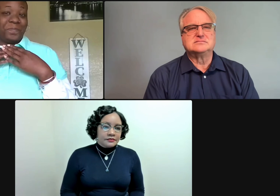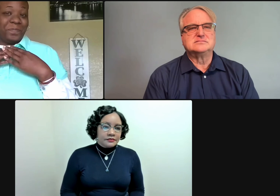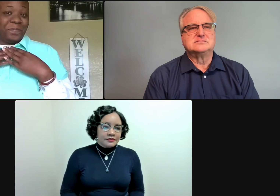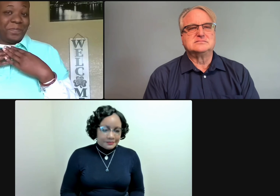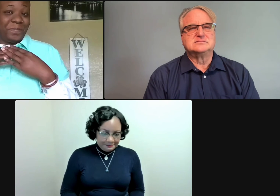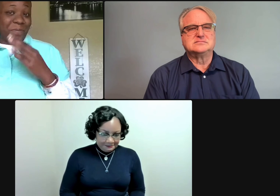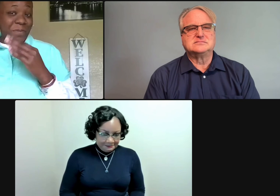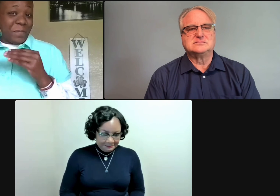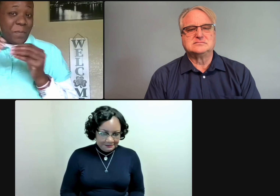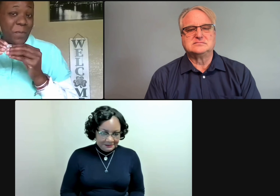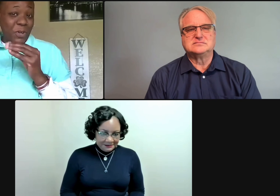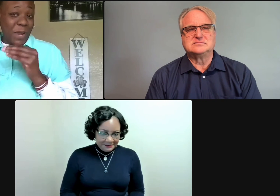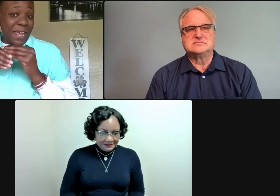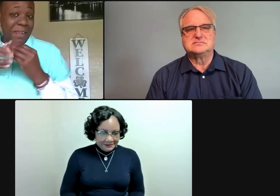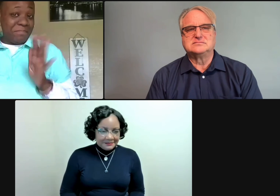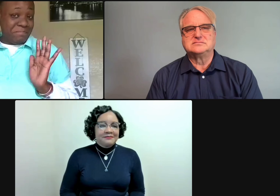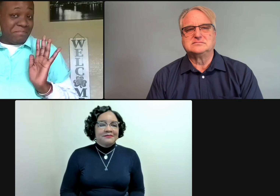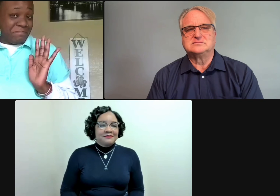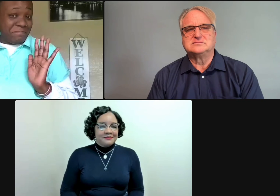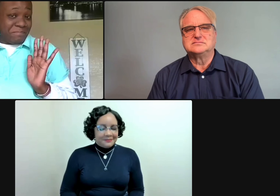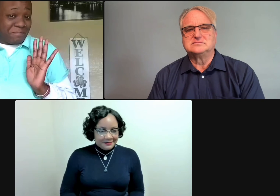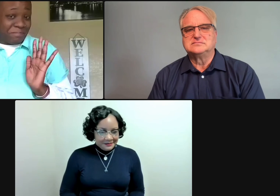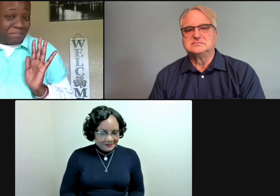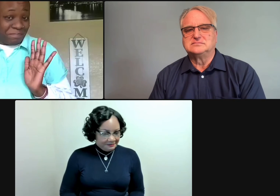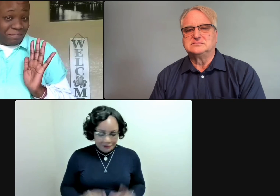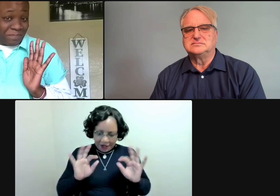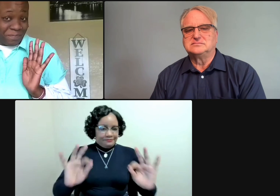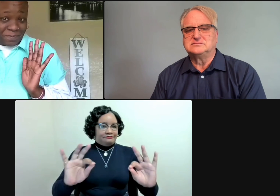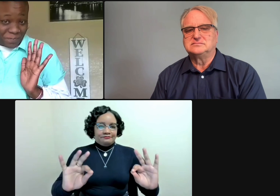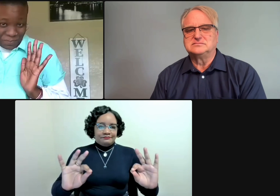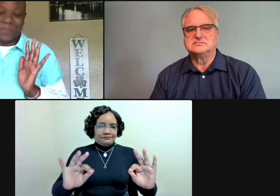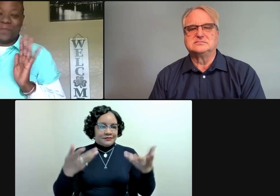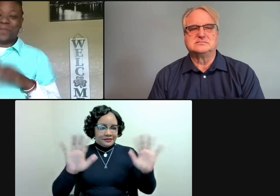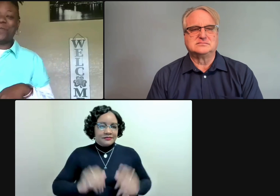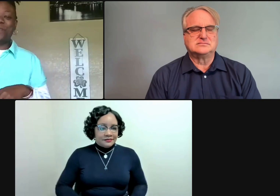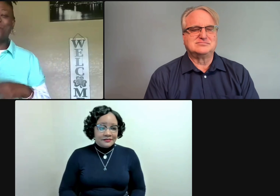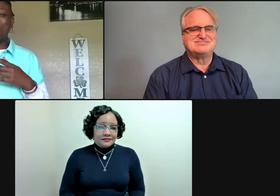And this is Latoya. Anything more to add on that one?